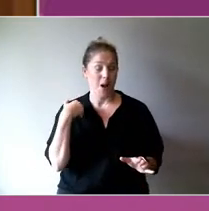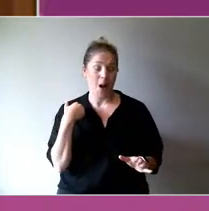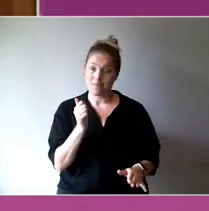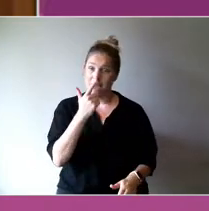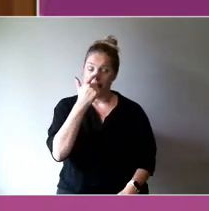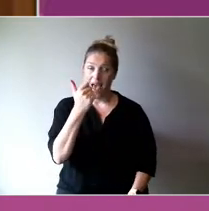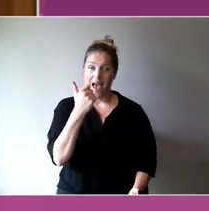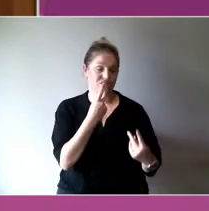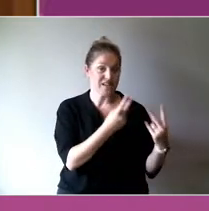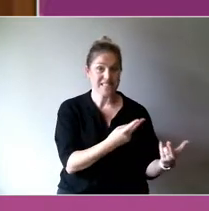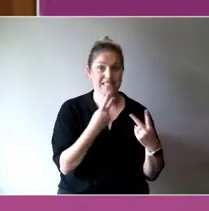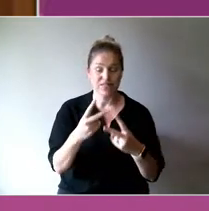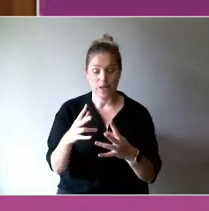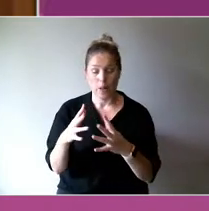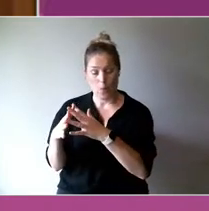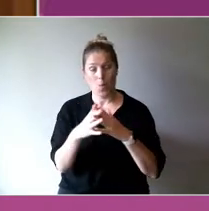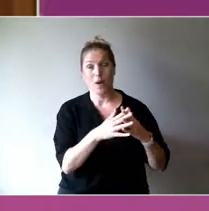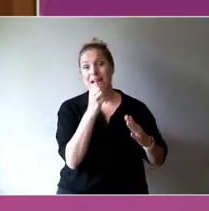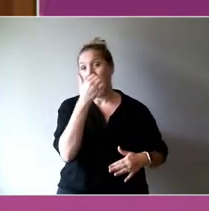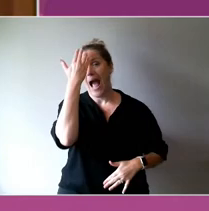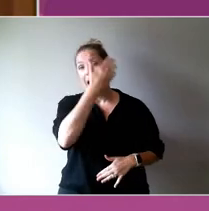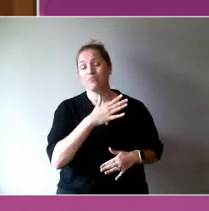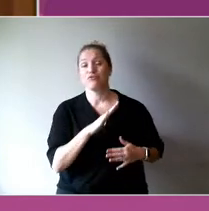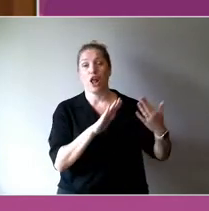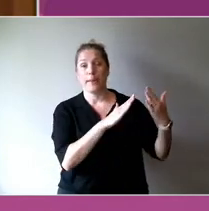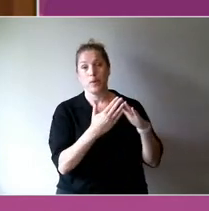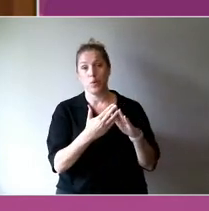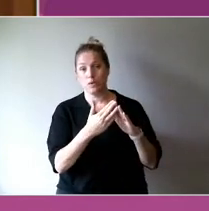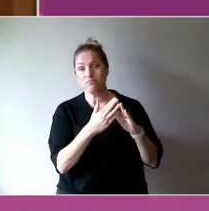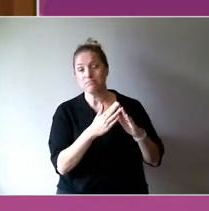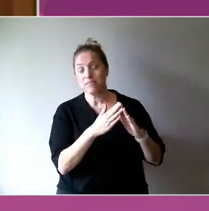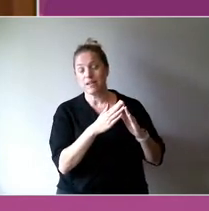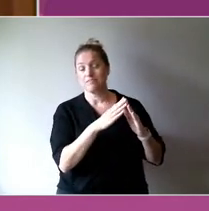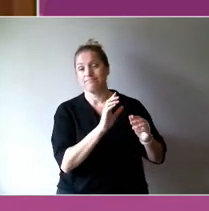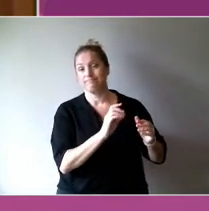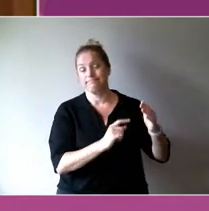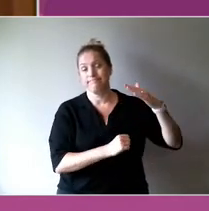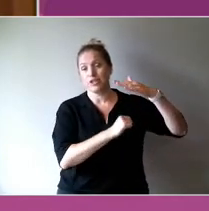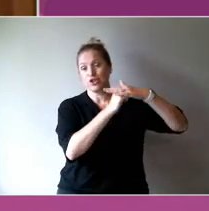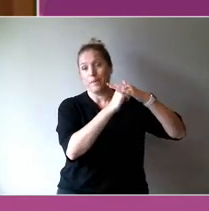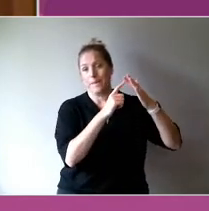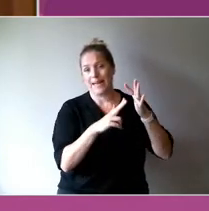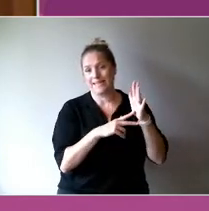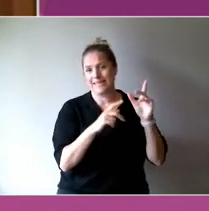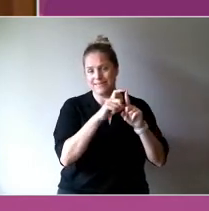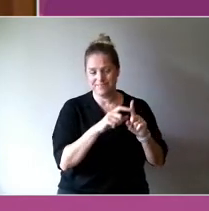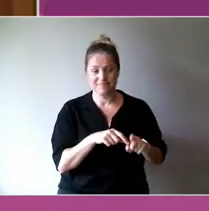in the west and in the Top End, they were growing food as part of a very sort of naive